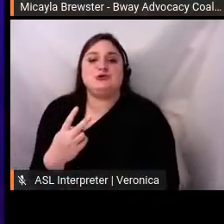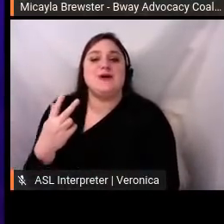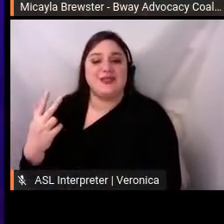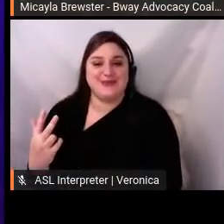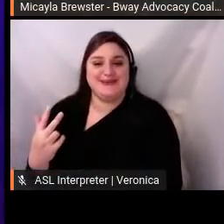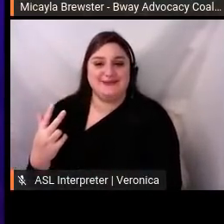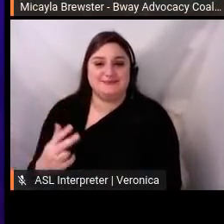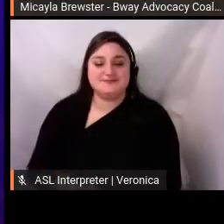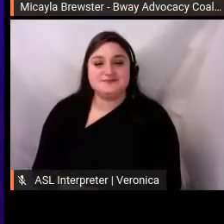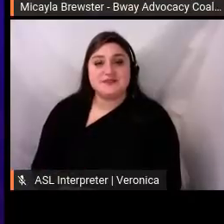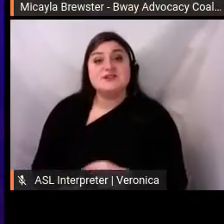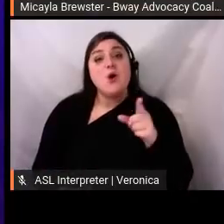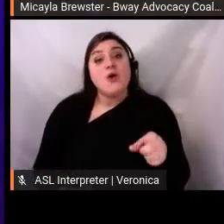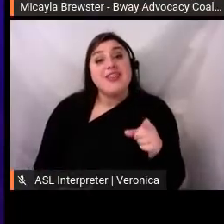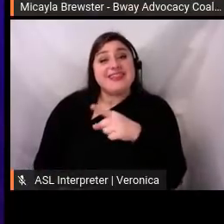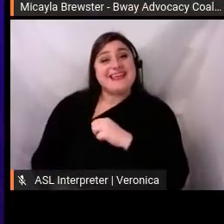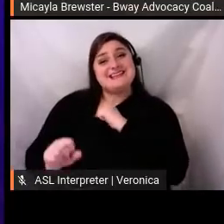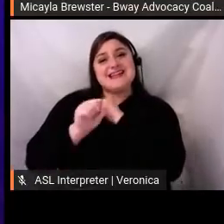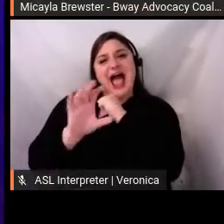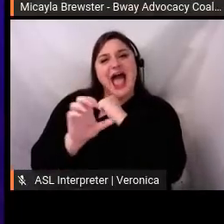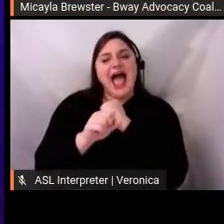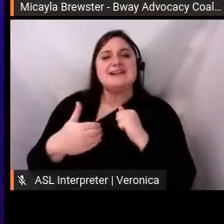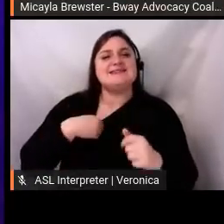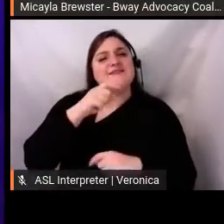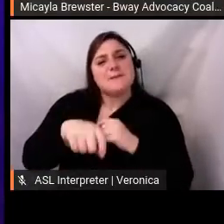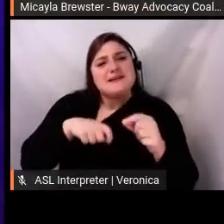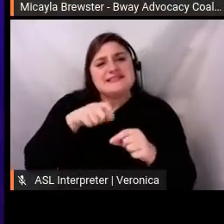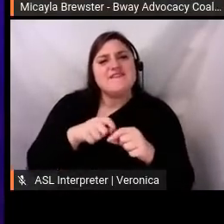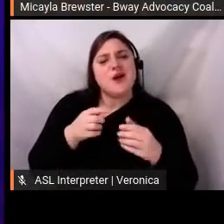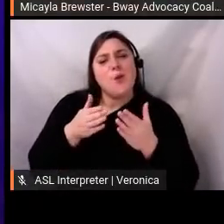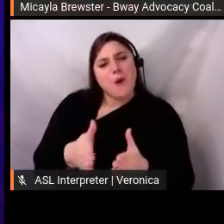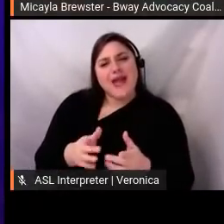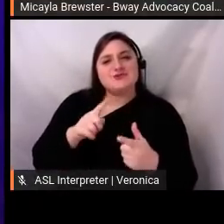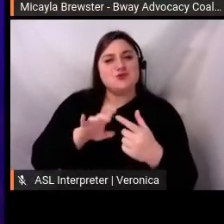connect more personally with the heart of the event. So we didn't ask